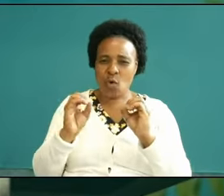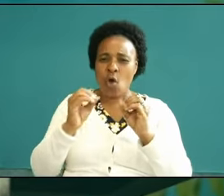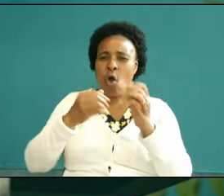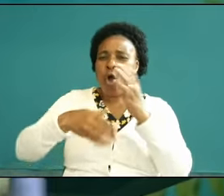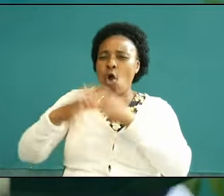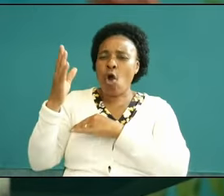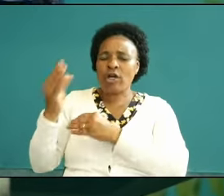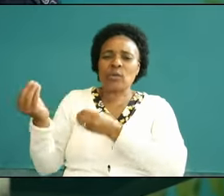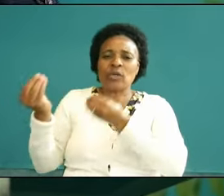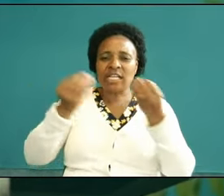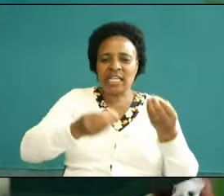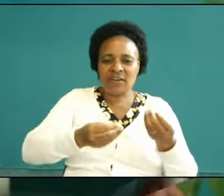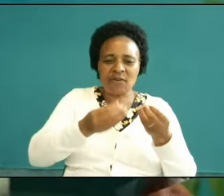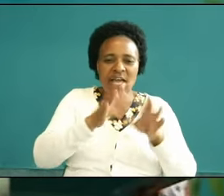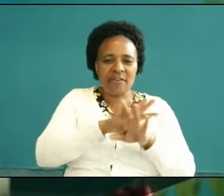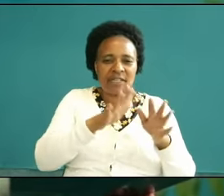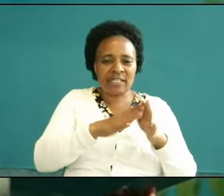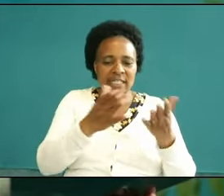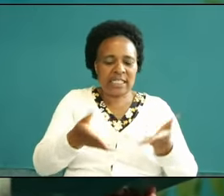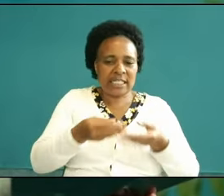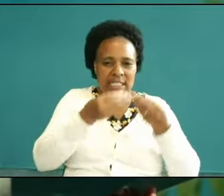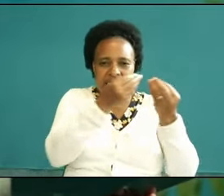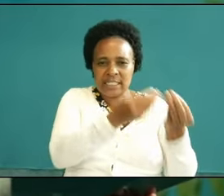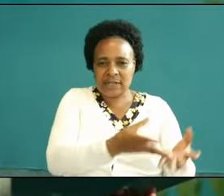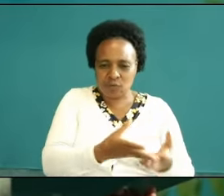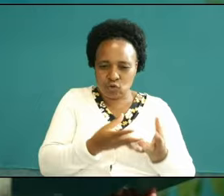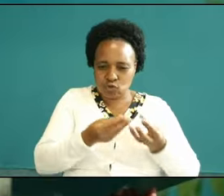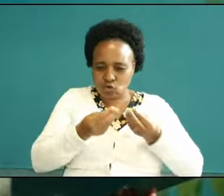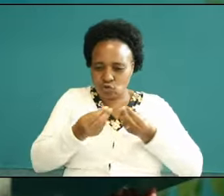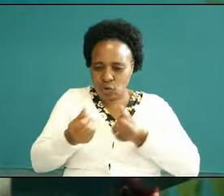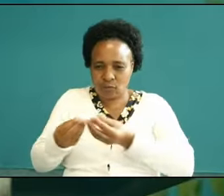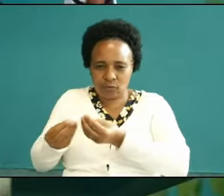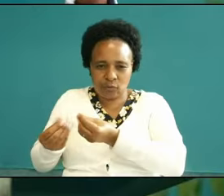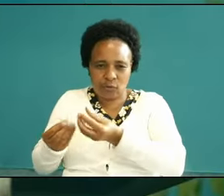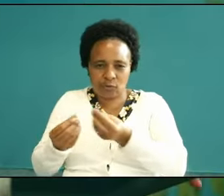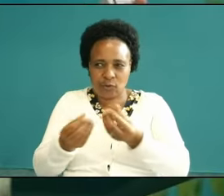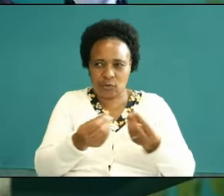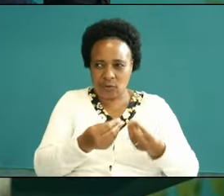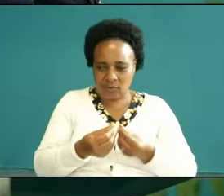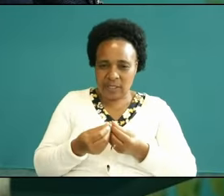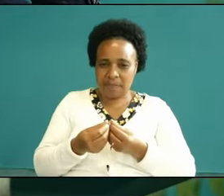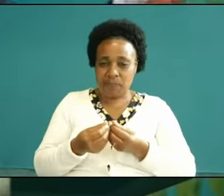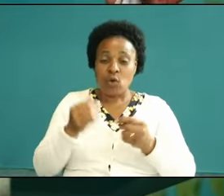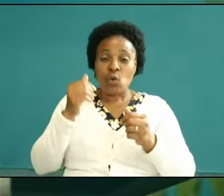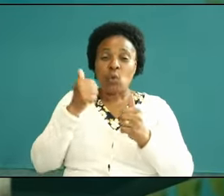strongholds casting down arguments and and every High thing that exalt itself against the knowledge